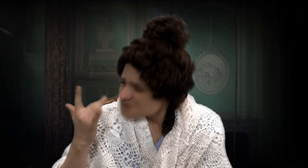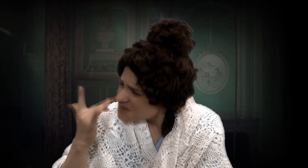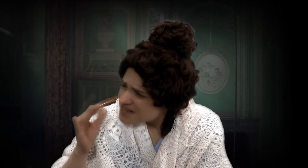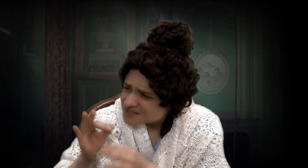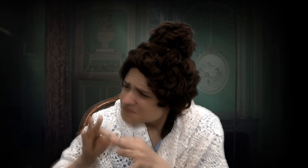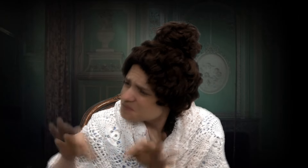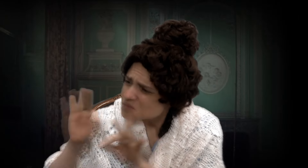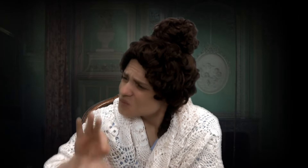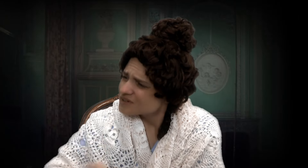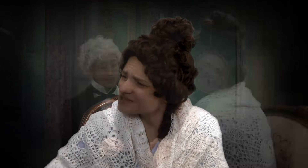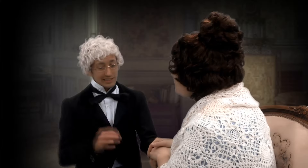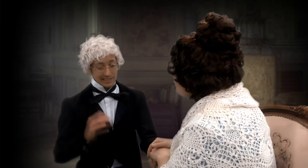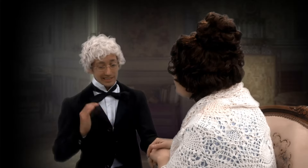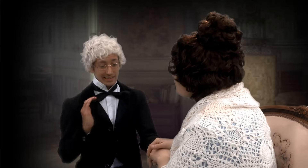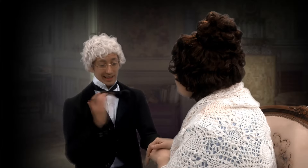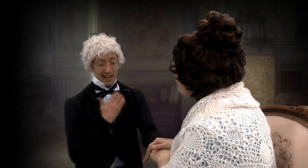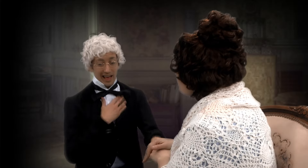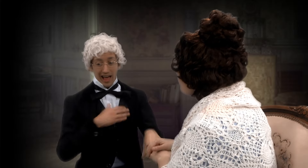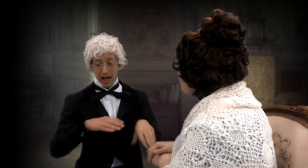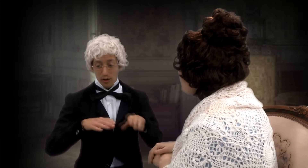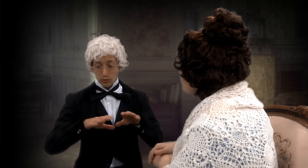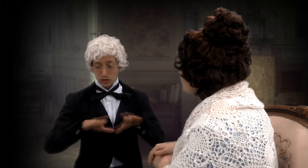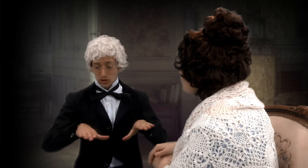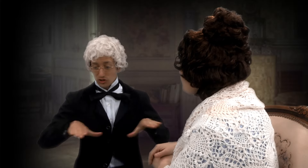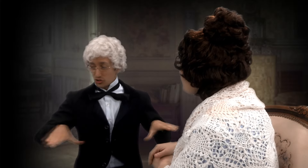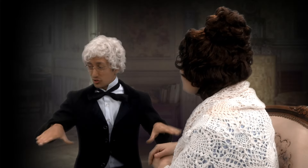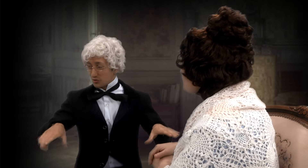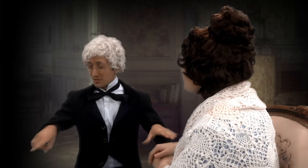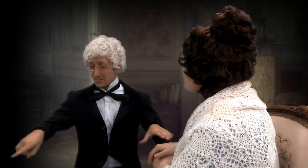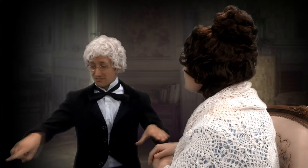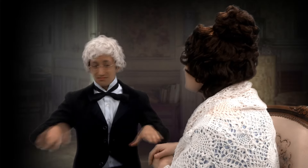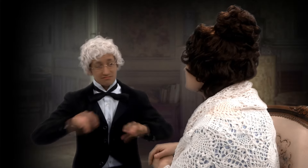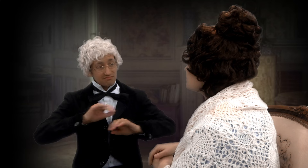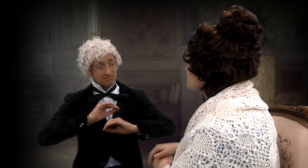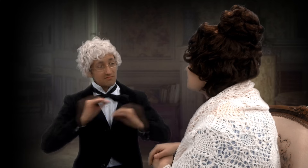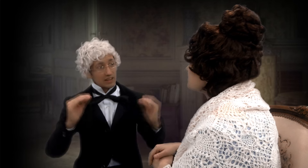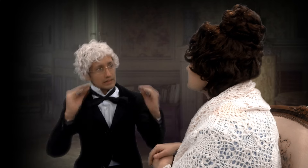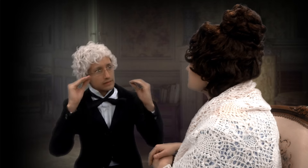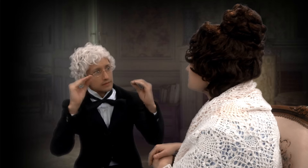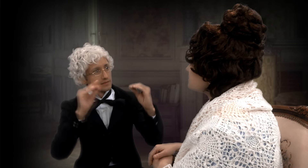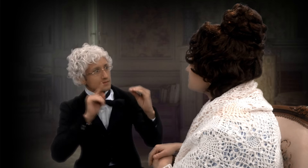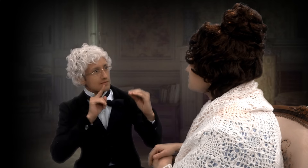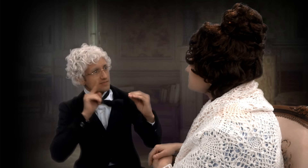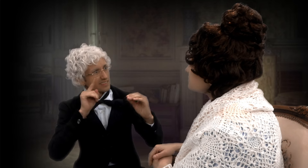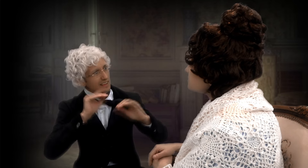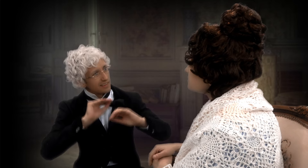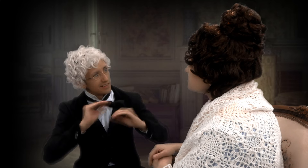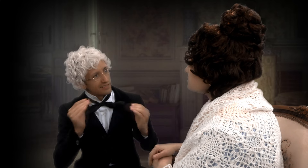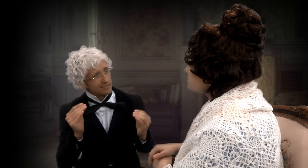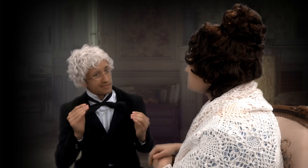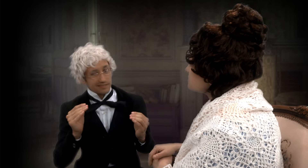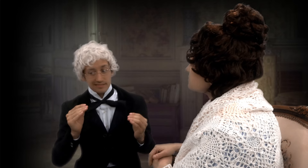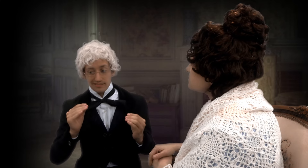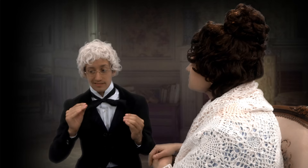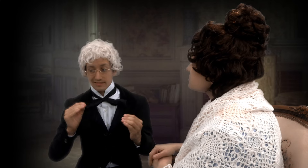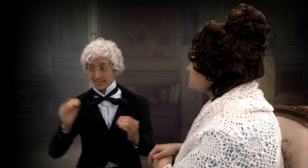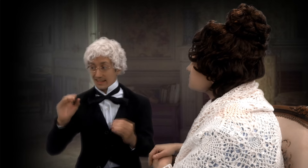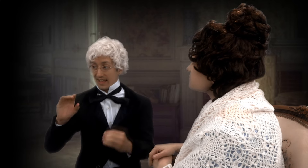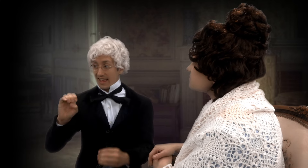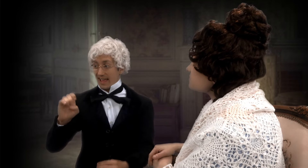Why is it so important? Can't you see that none of our own children want to help the deaf with their education?